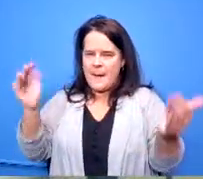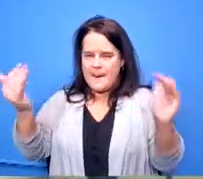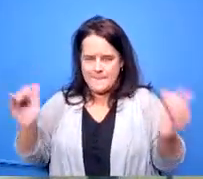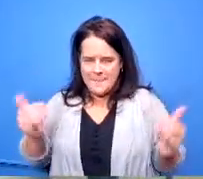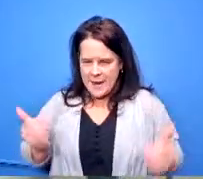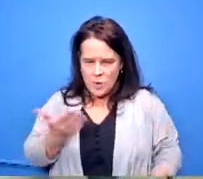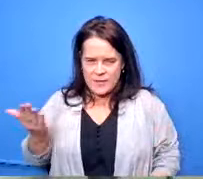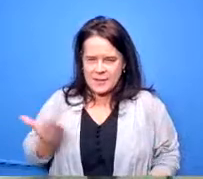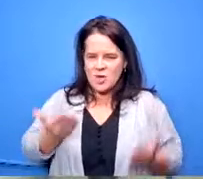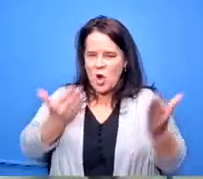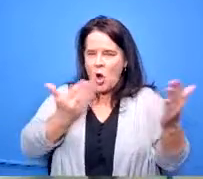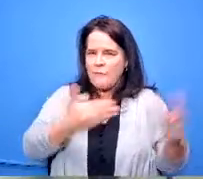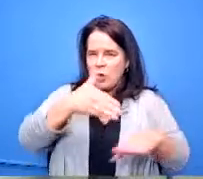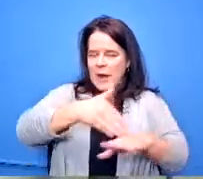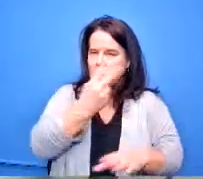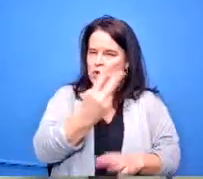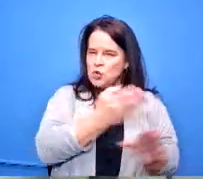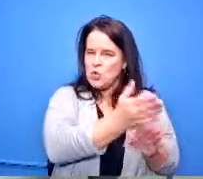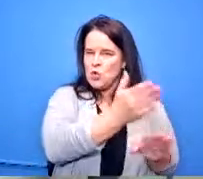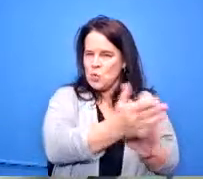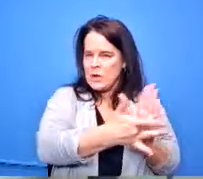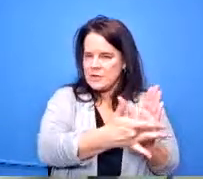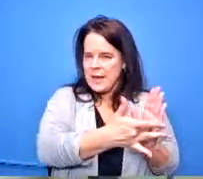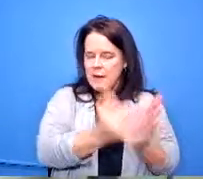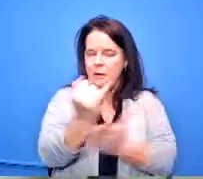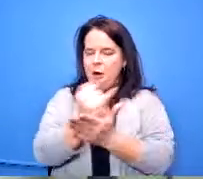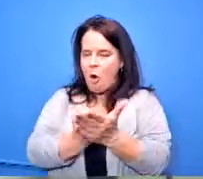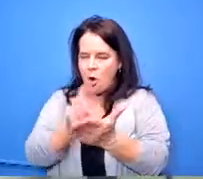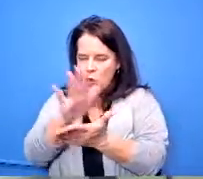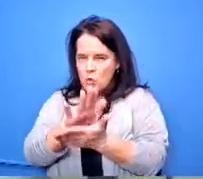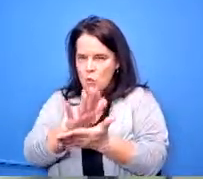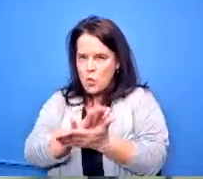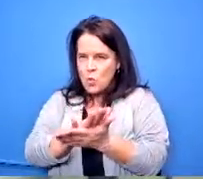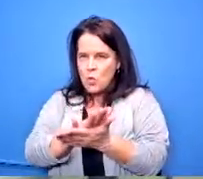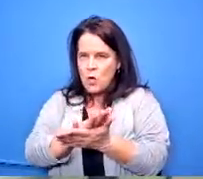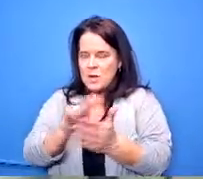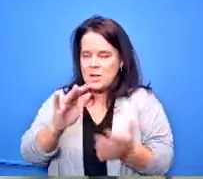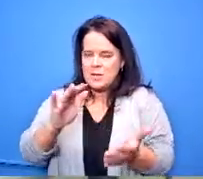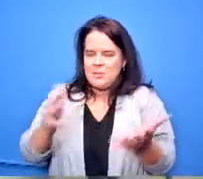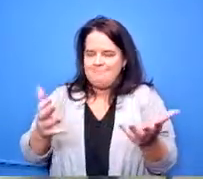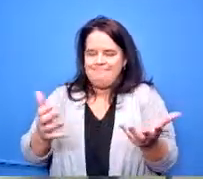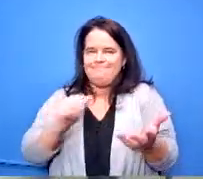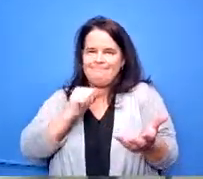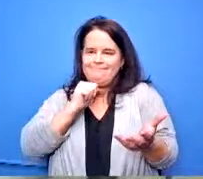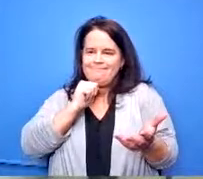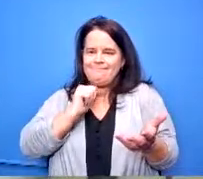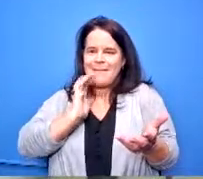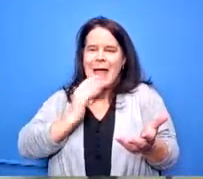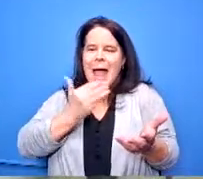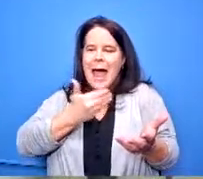at the two career tech the art school it just doesn't our commitment to equity doesn't seem